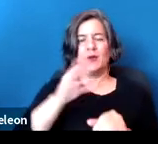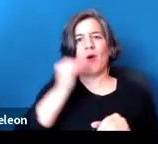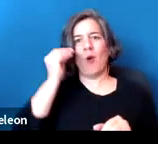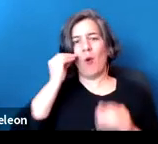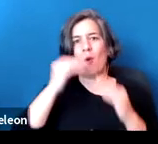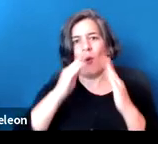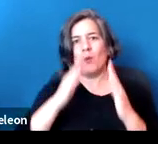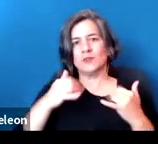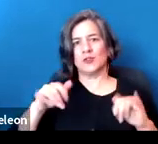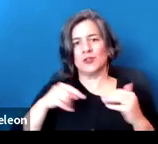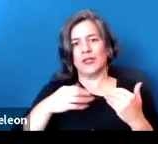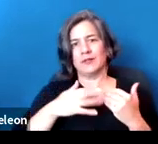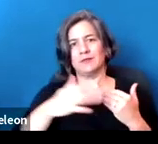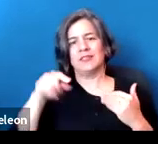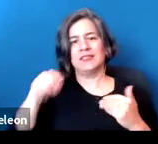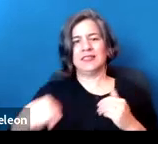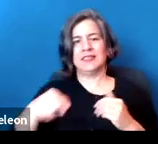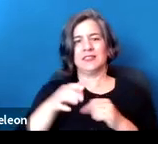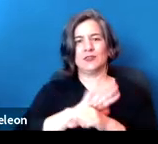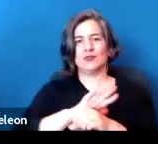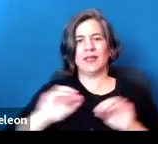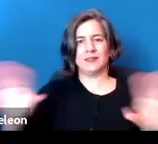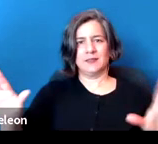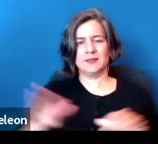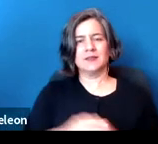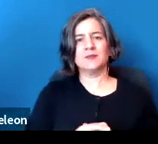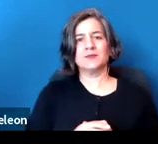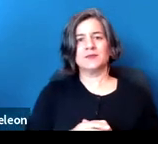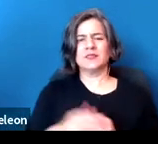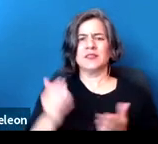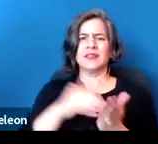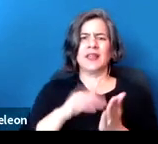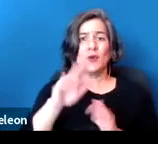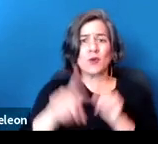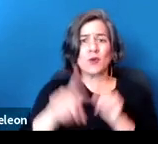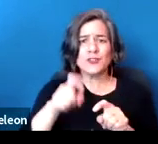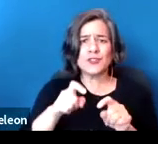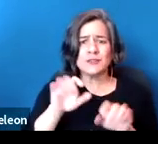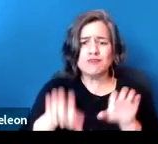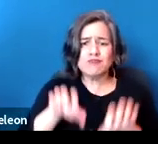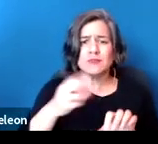Again, we encourage you either to put your questions in the chat now or to email me